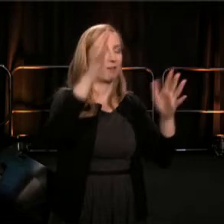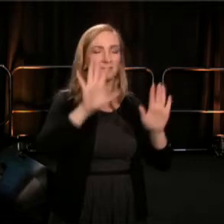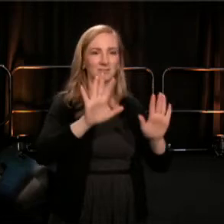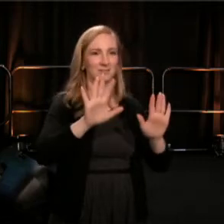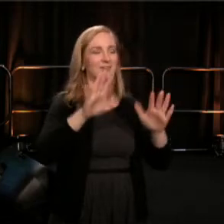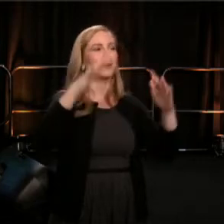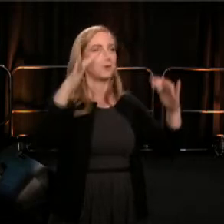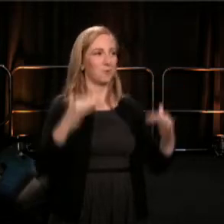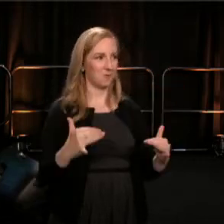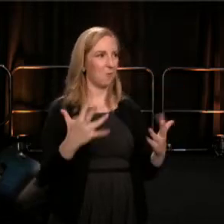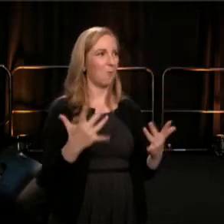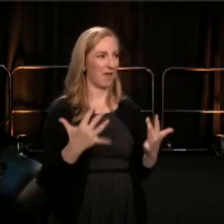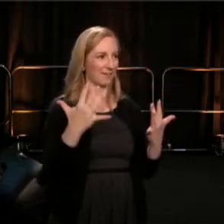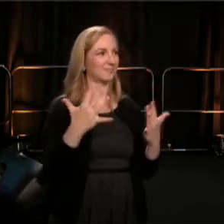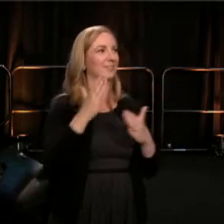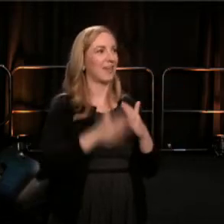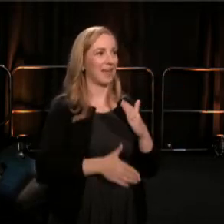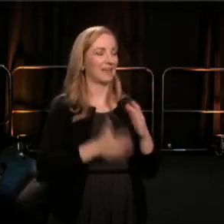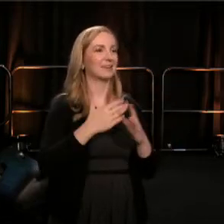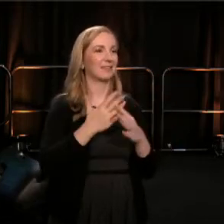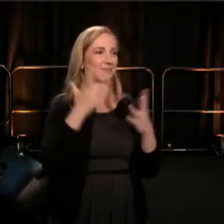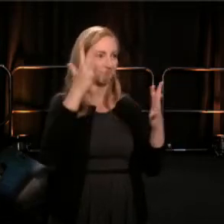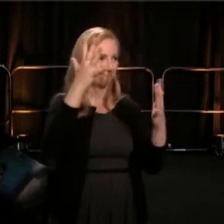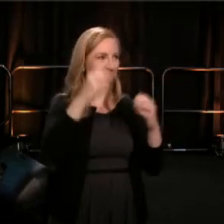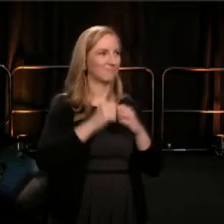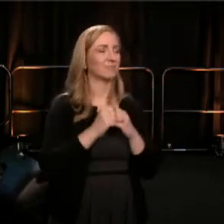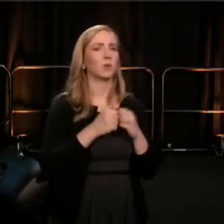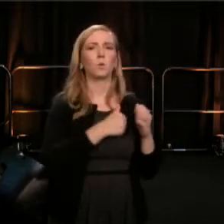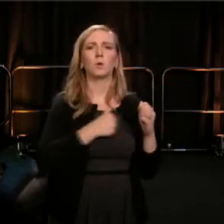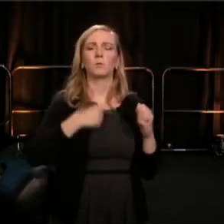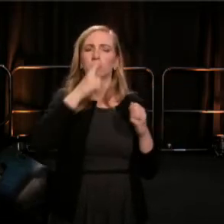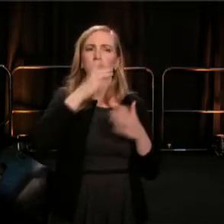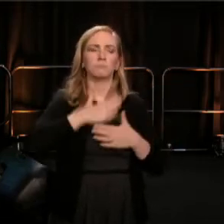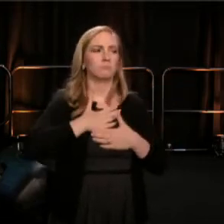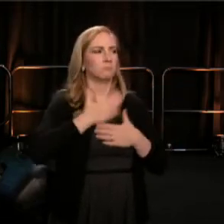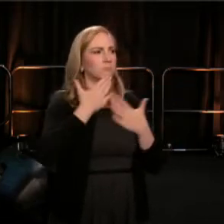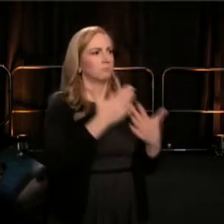But this is-- we're just profoundly grateful to all who have supported this conference.